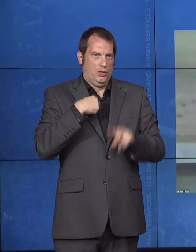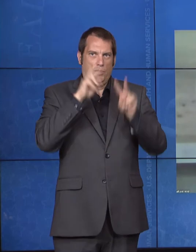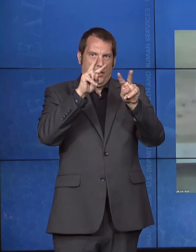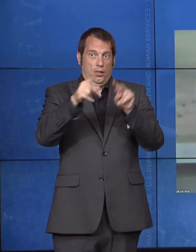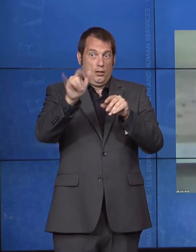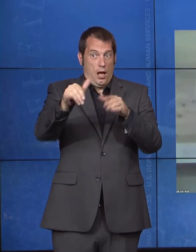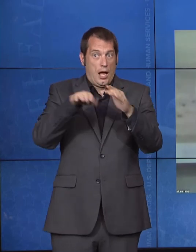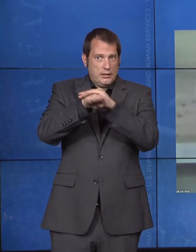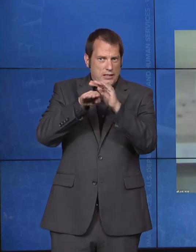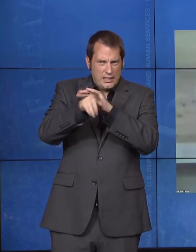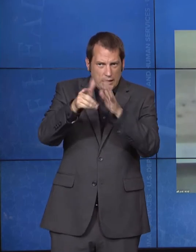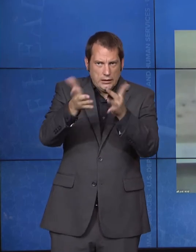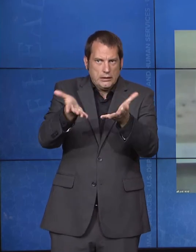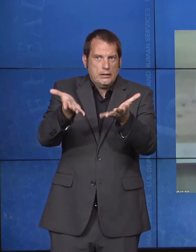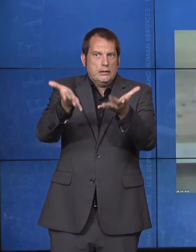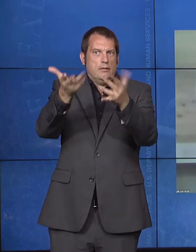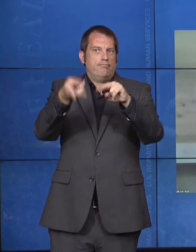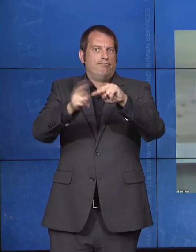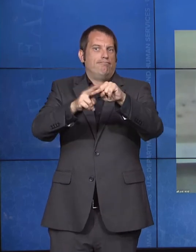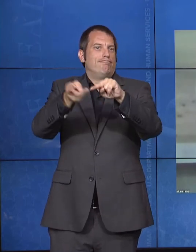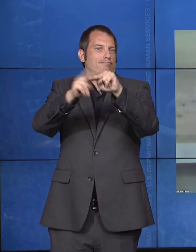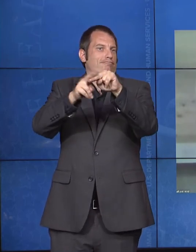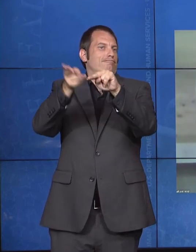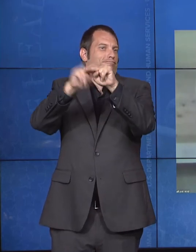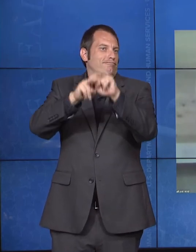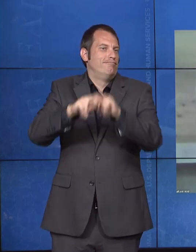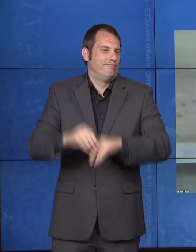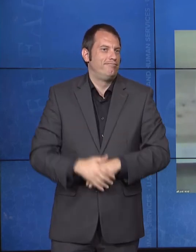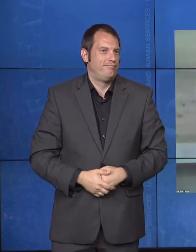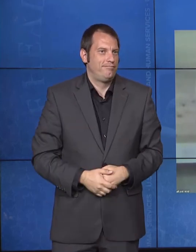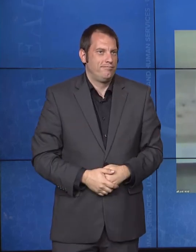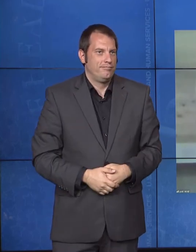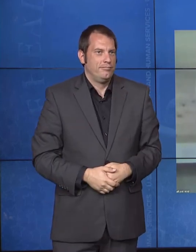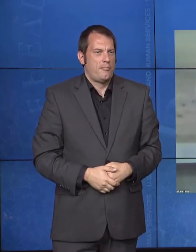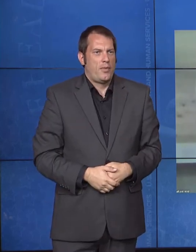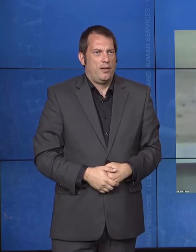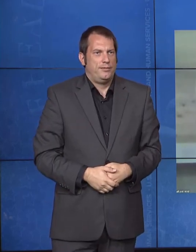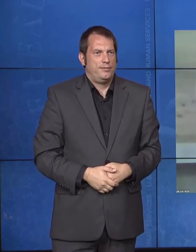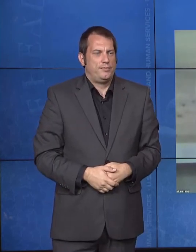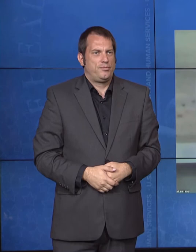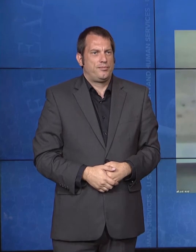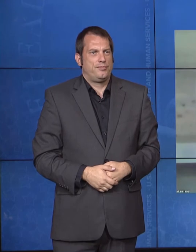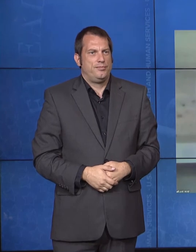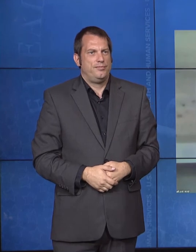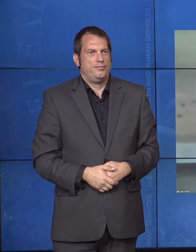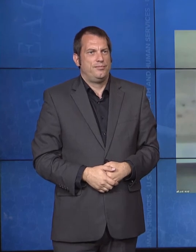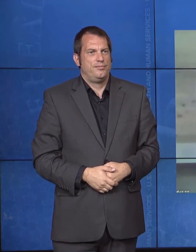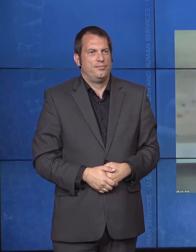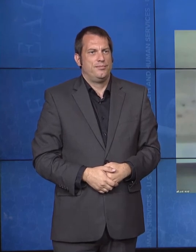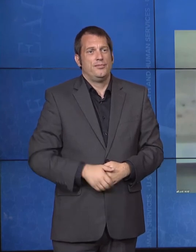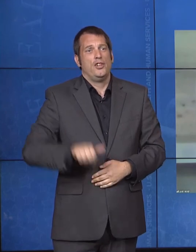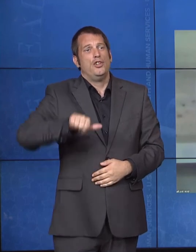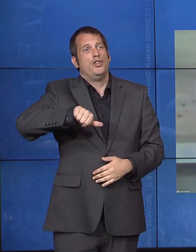where we're really still, you know, in the trenches finding solutions and thinking innovatively